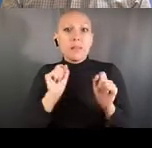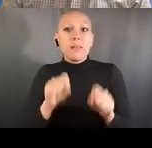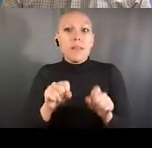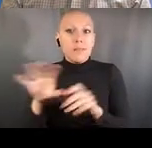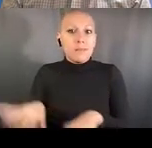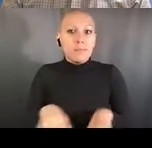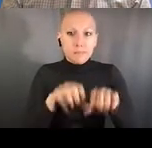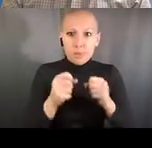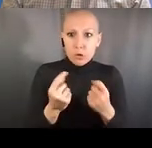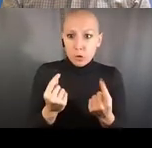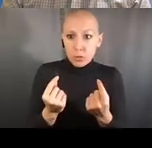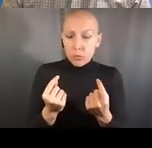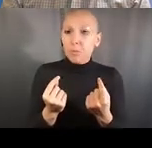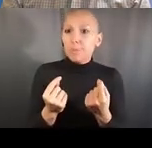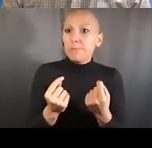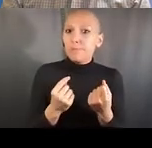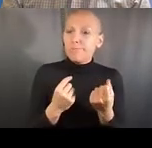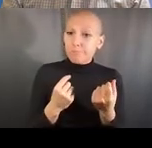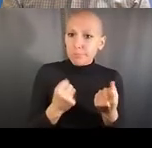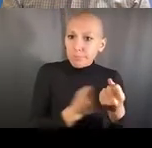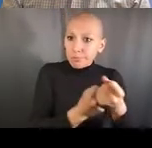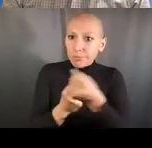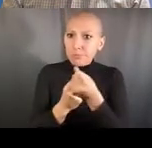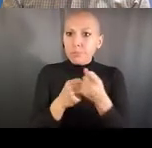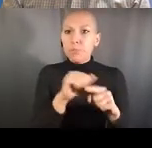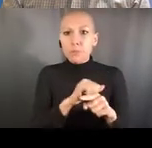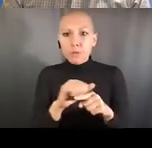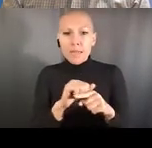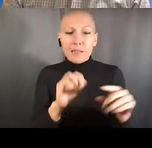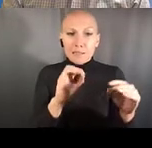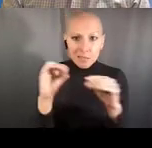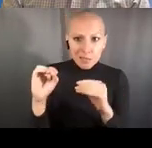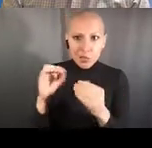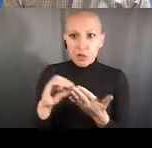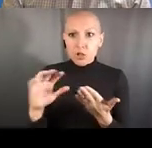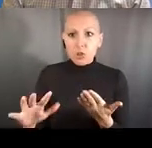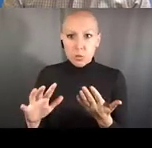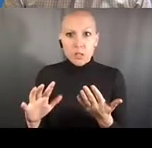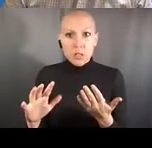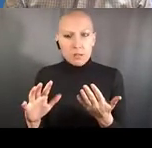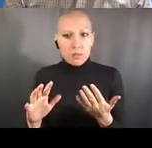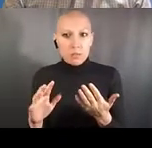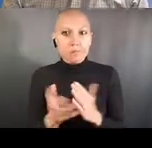and review it in terms of what's being taught in the didactic and mentored portions of the curriculum